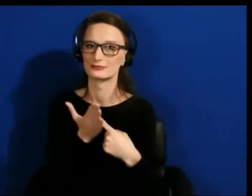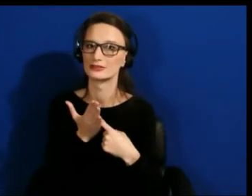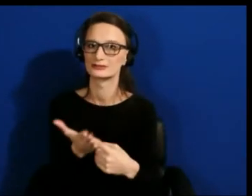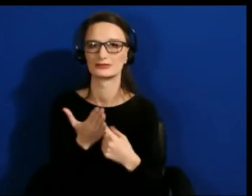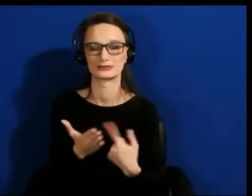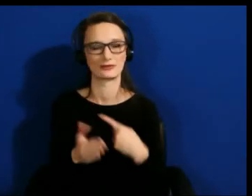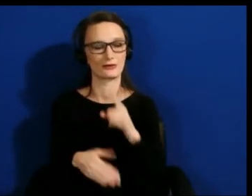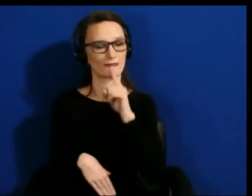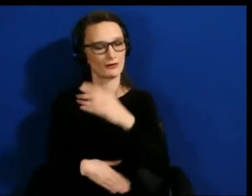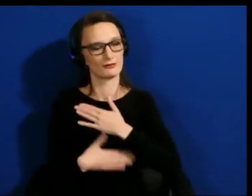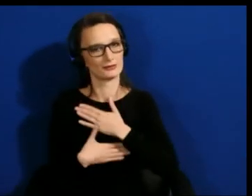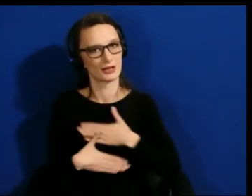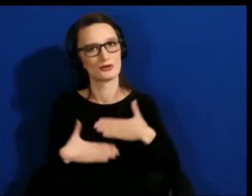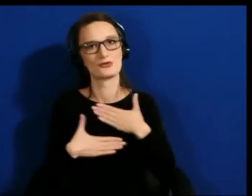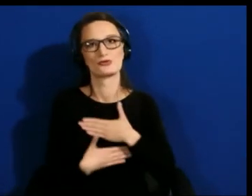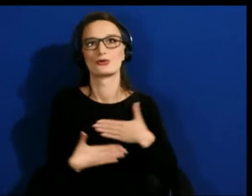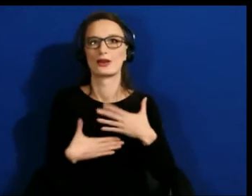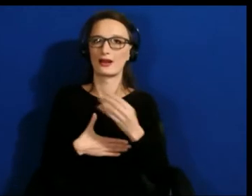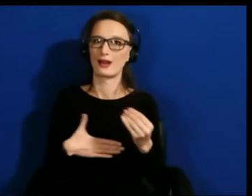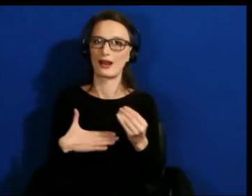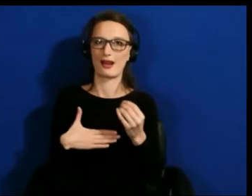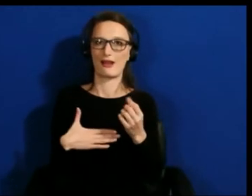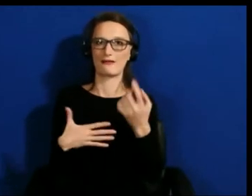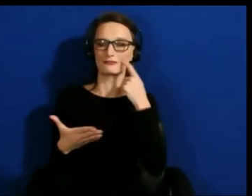So many good points across all of you.